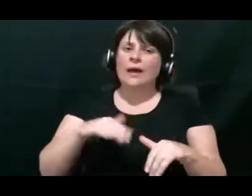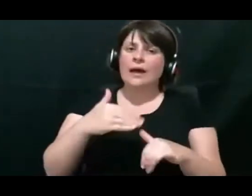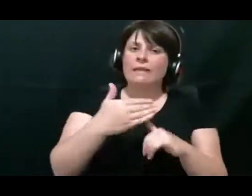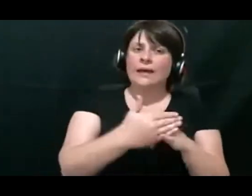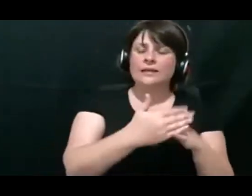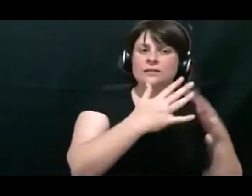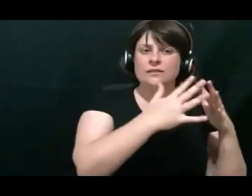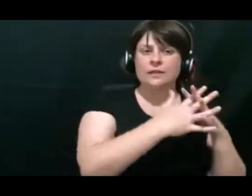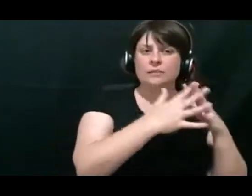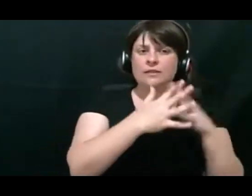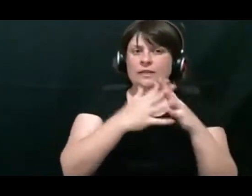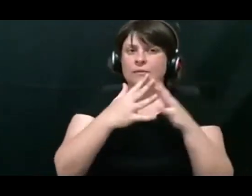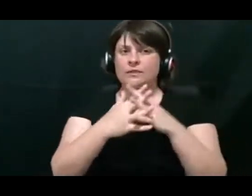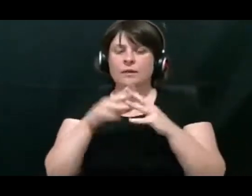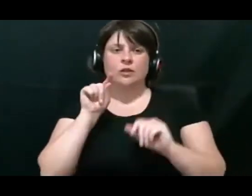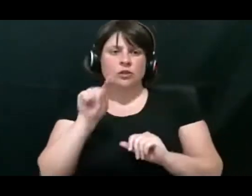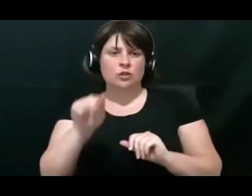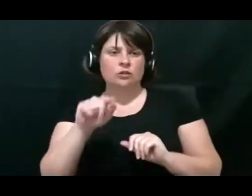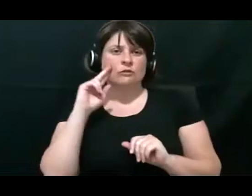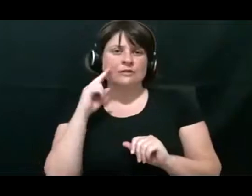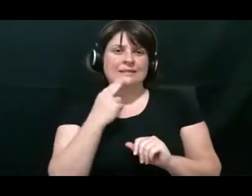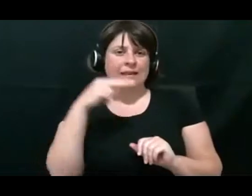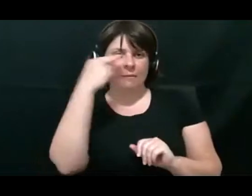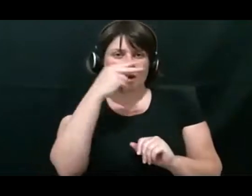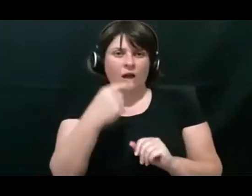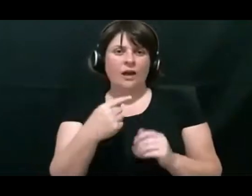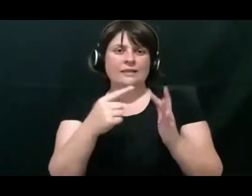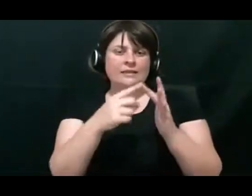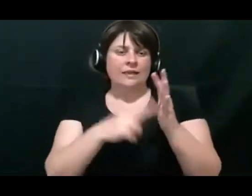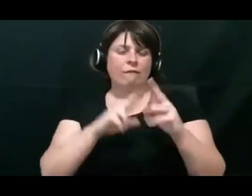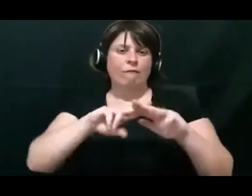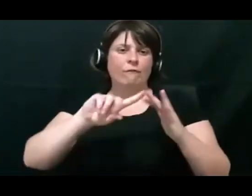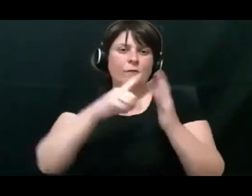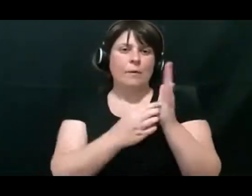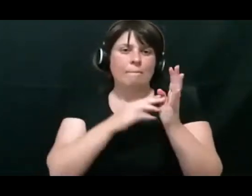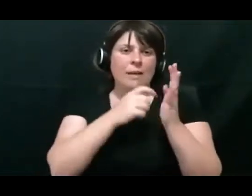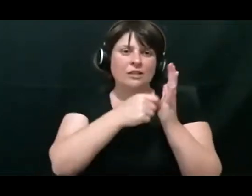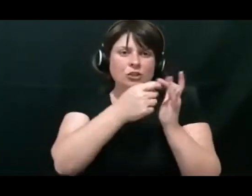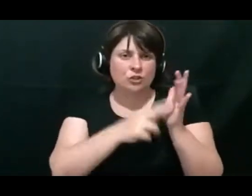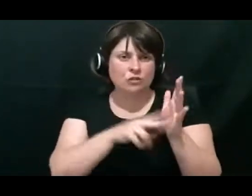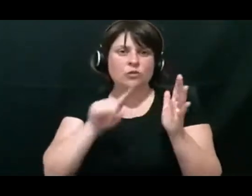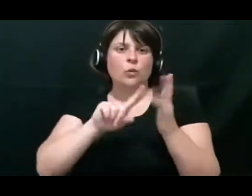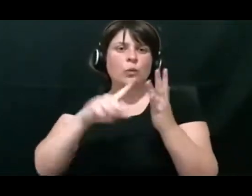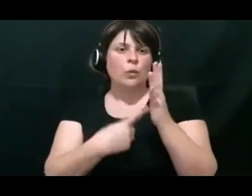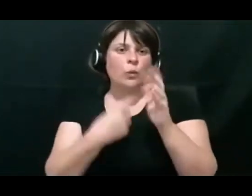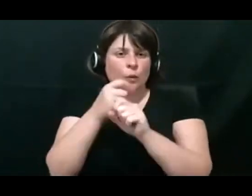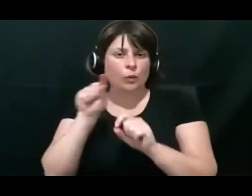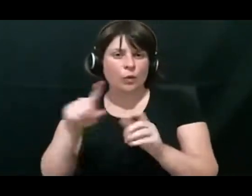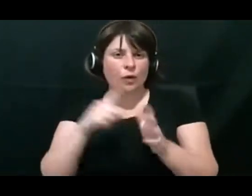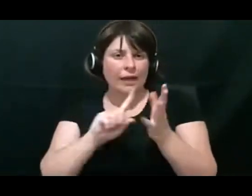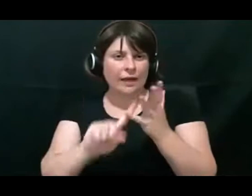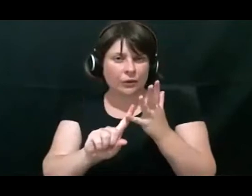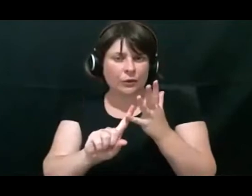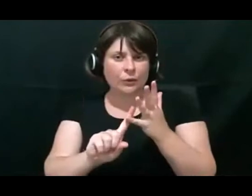There you go in captions.